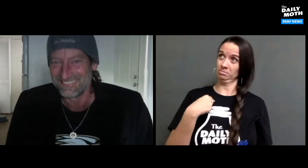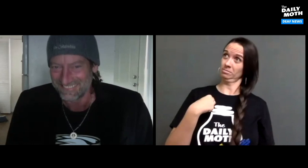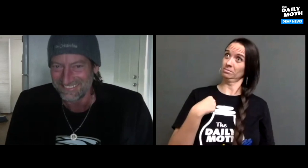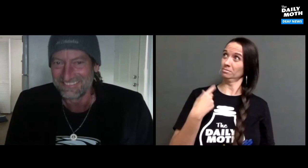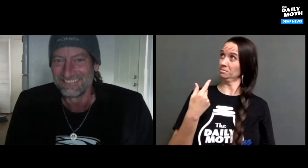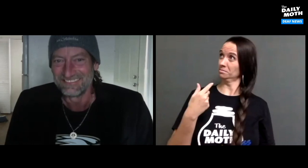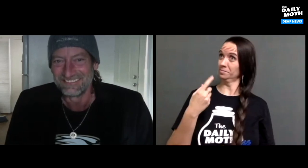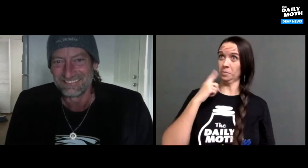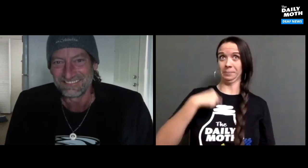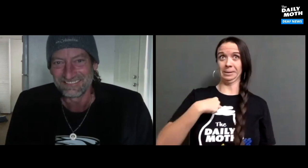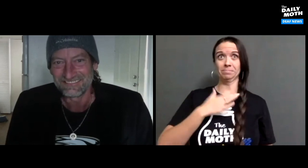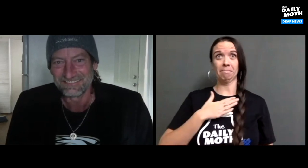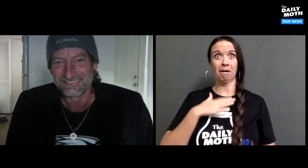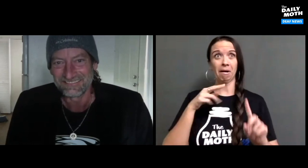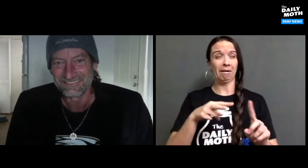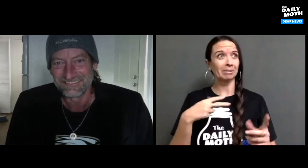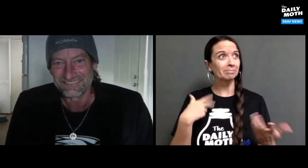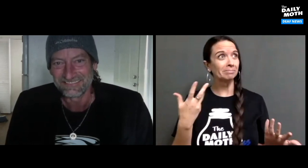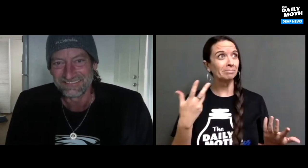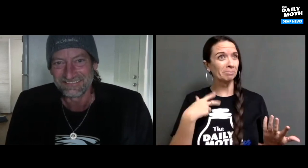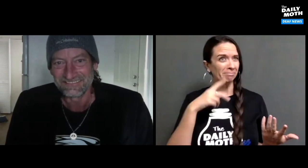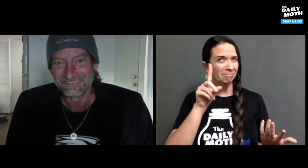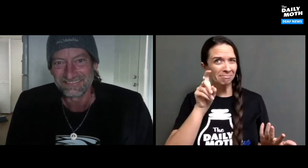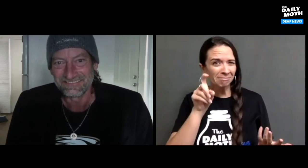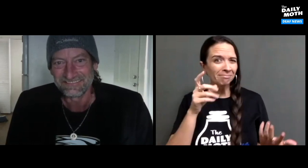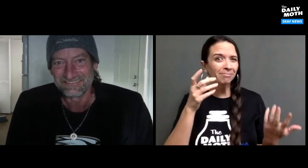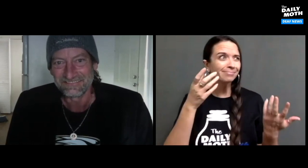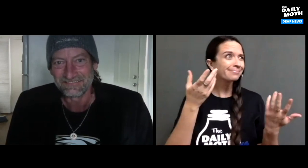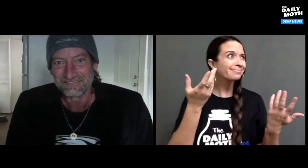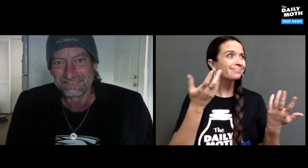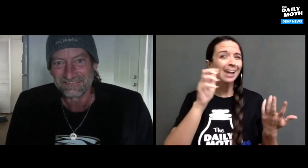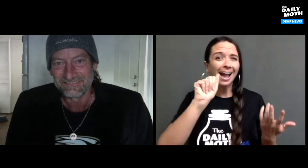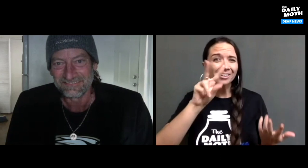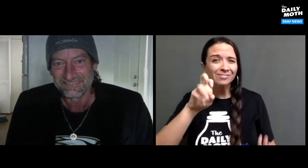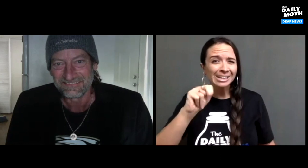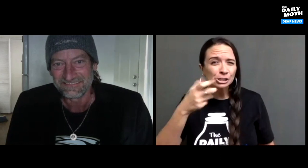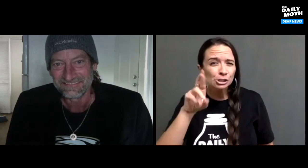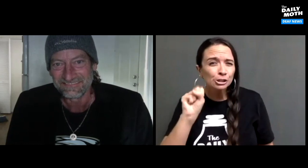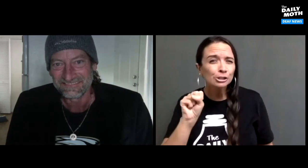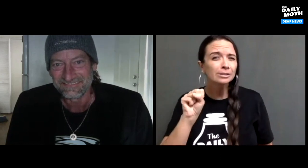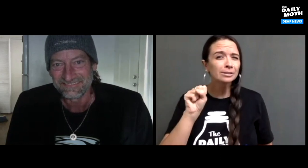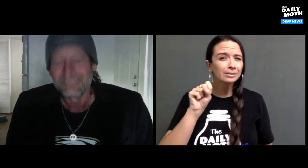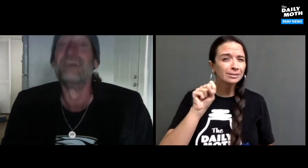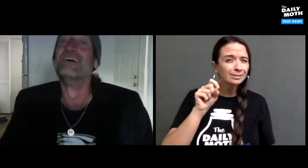For me, my perspective, I would say..."Avengers"?